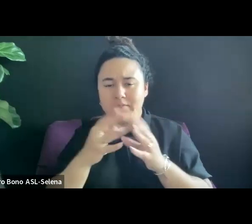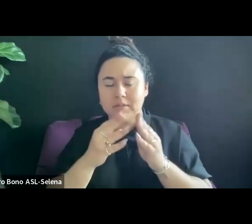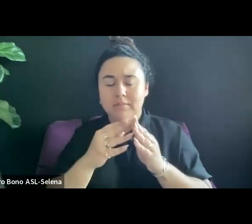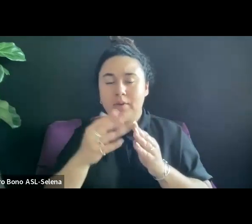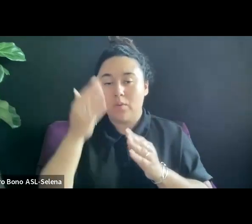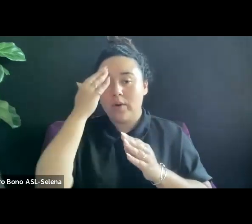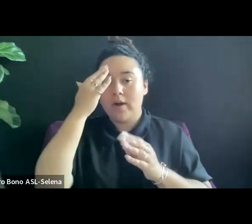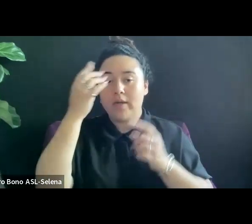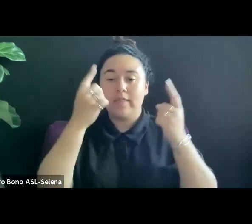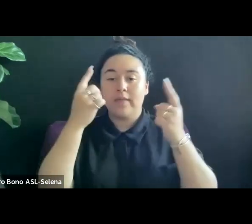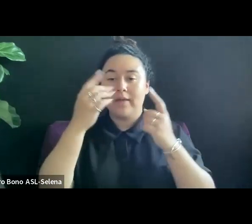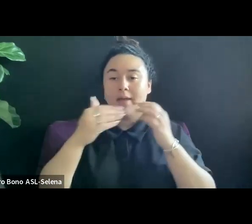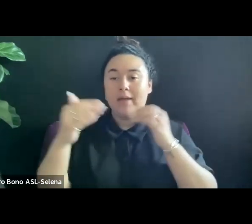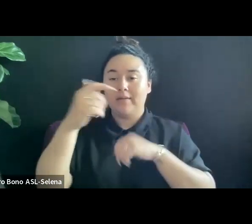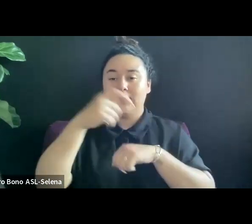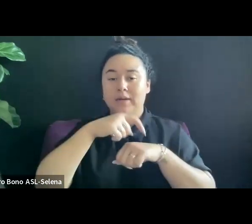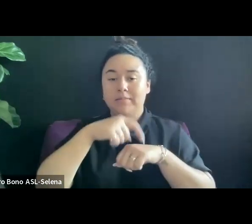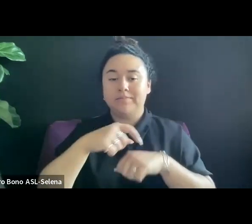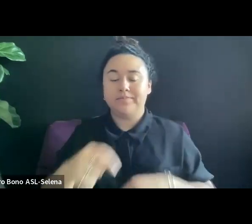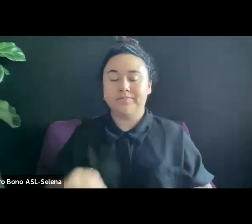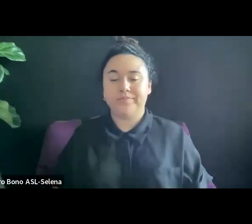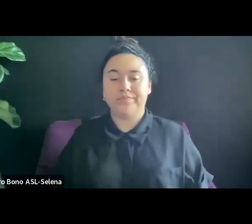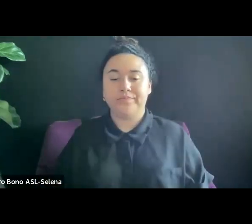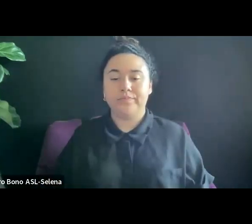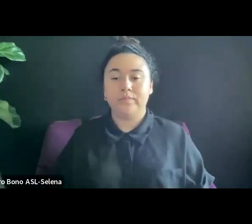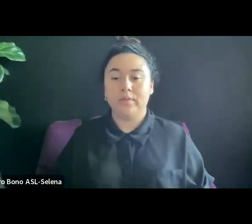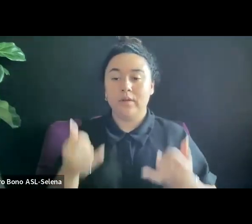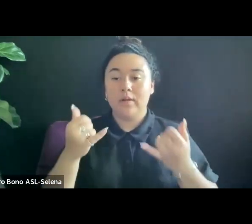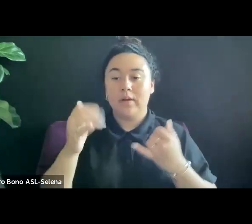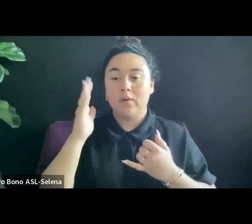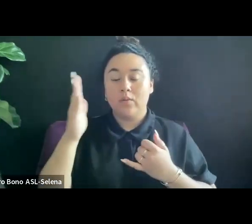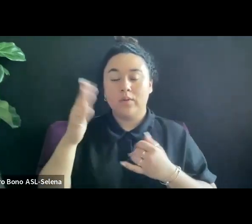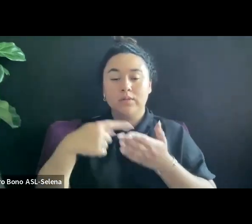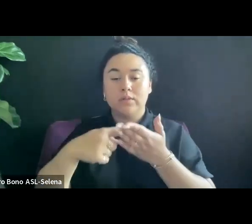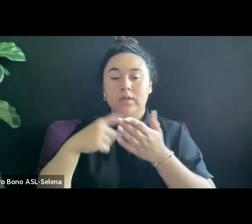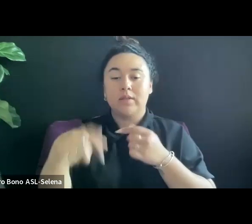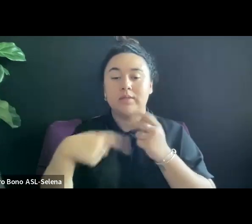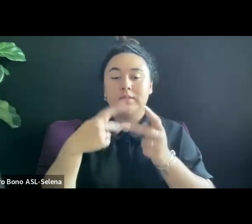NOW WE'LL DISCUSS THE TYPES OF MARKETS AND THE STRATEGIC REASONS TO APPROACH THEM.